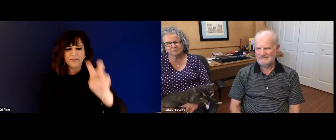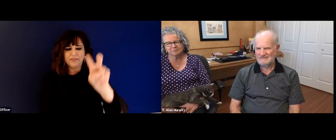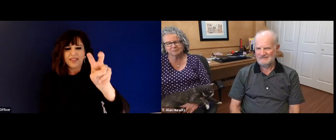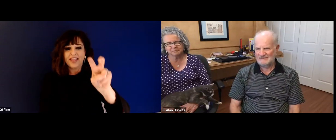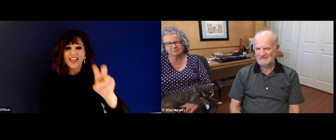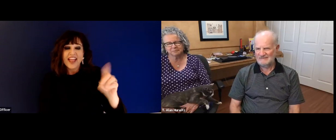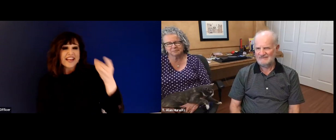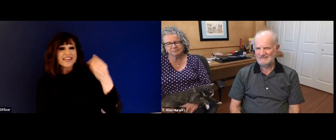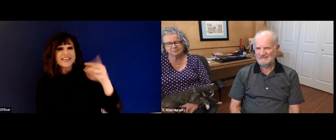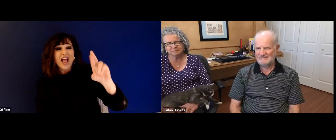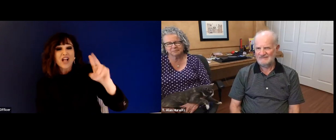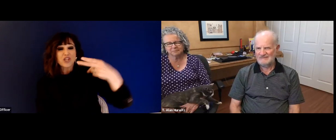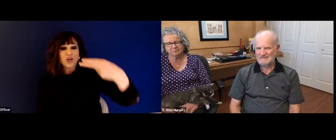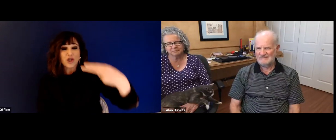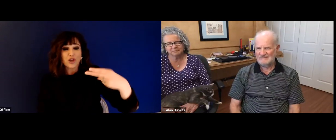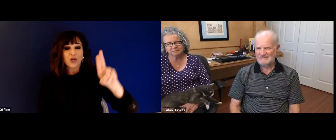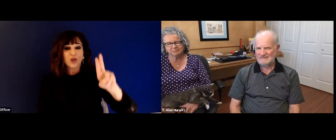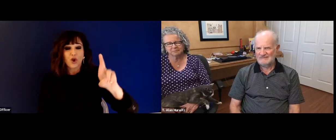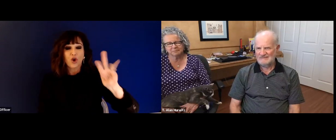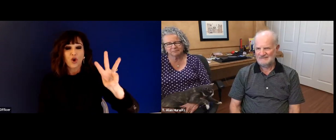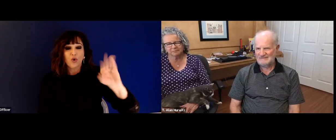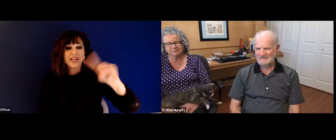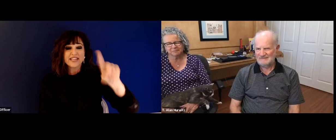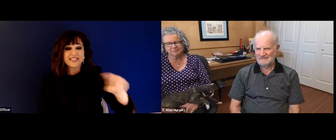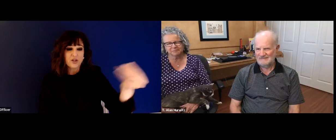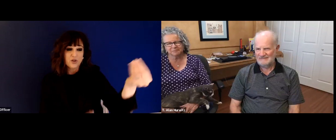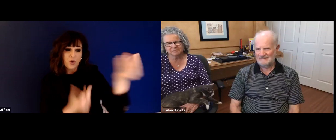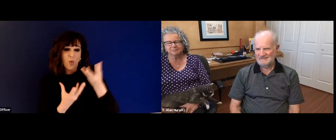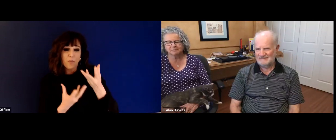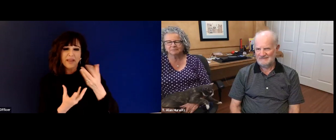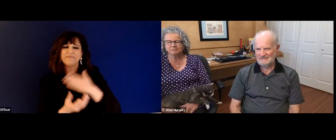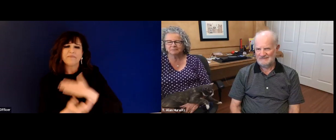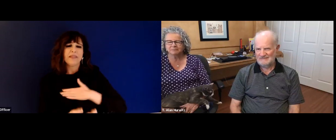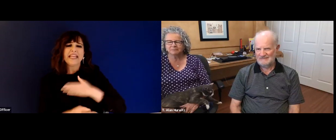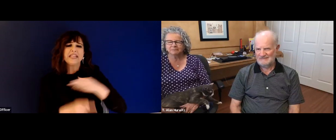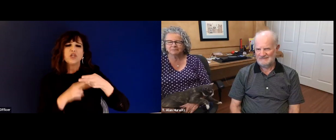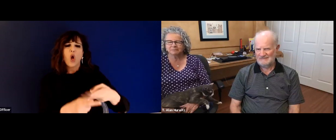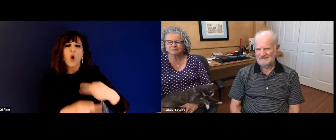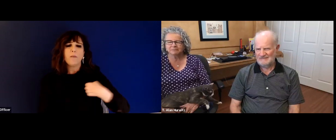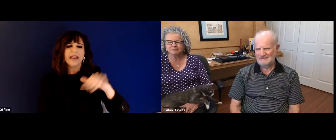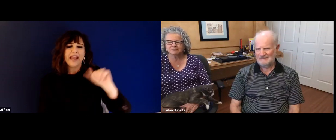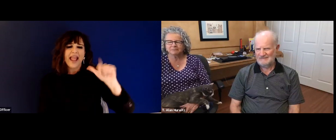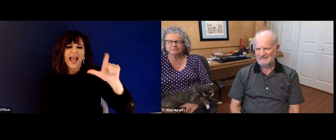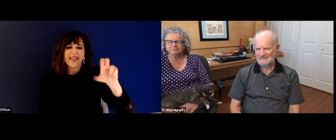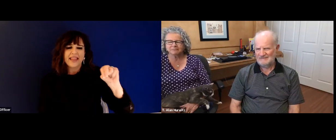Dr. Hurwitz, about his beautiful family, his personal journey.